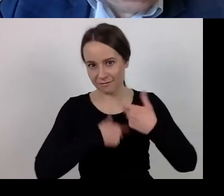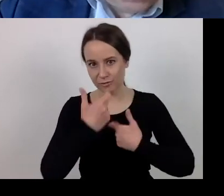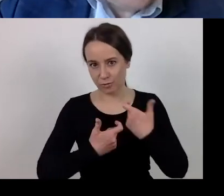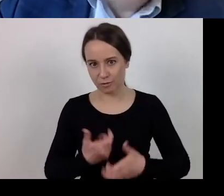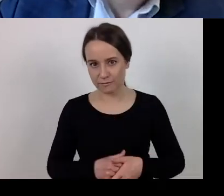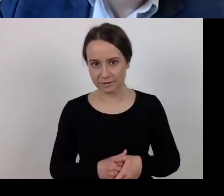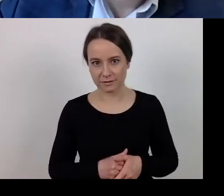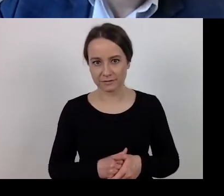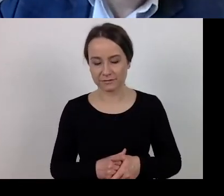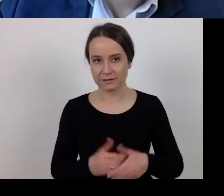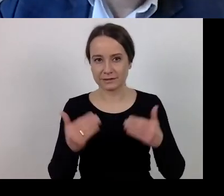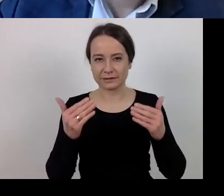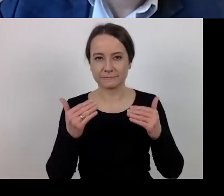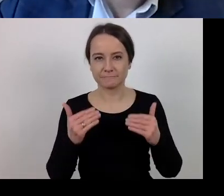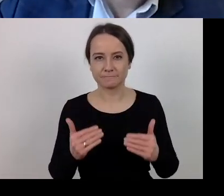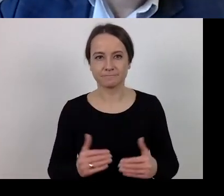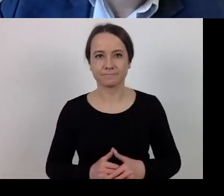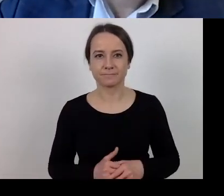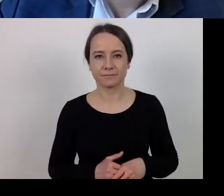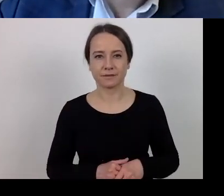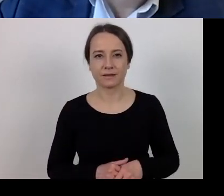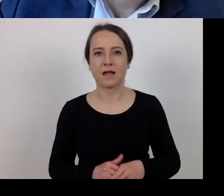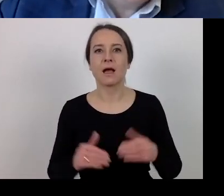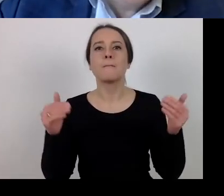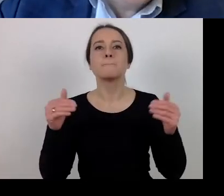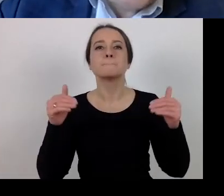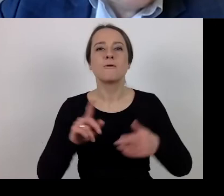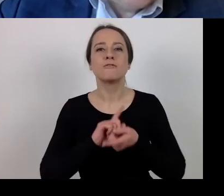As for choosing or changing or involving an additional partner,